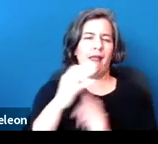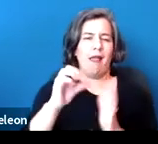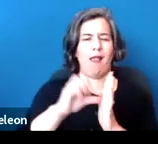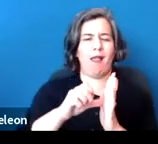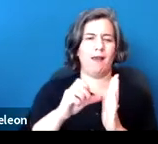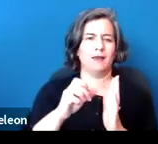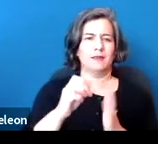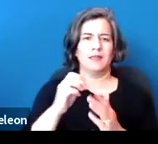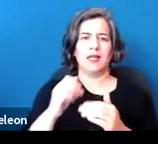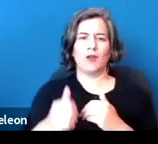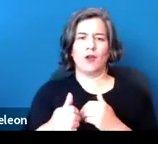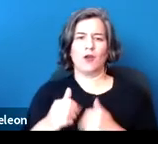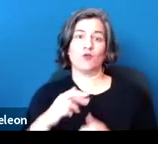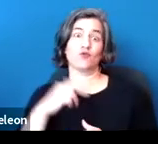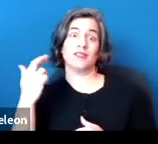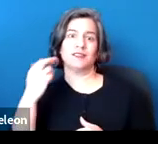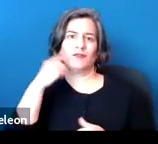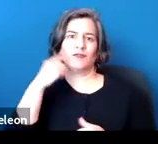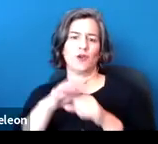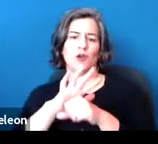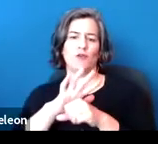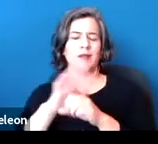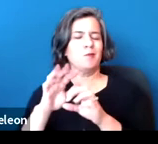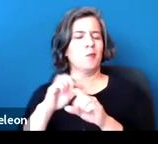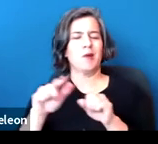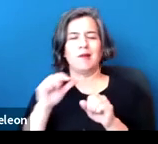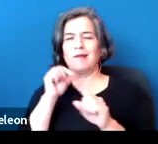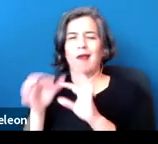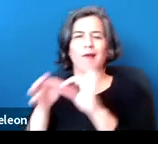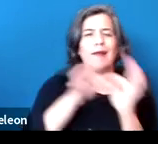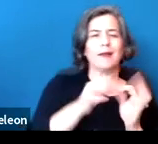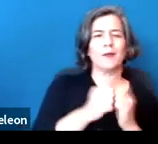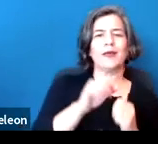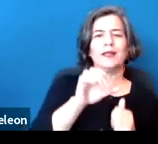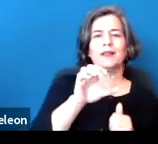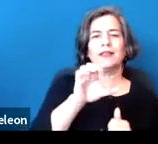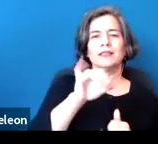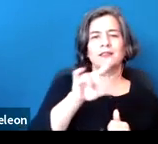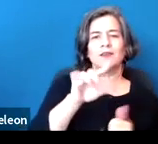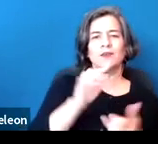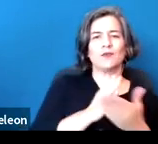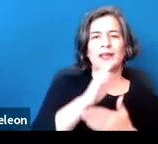for COVID but are not necessarily disability civil rights analysis factors.